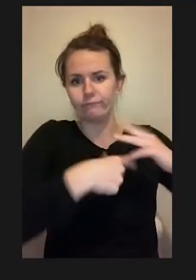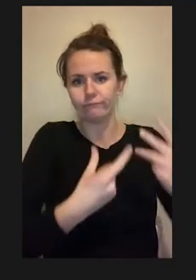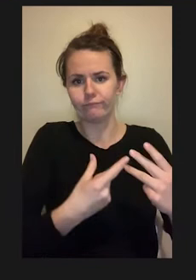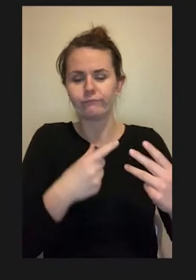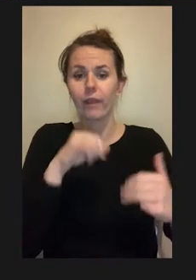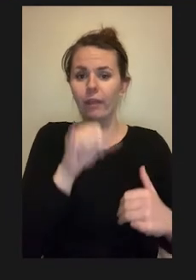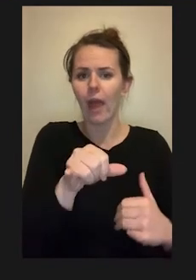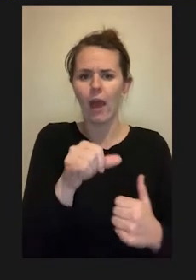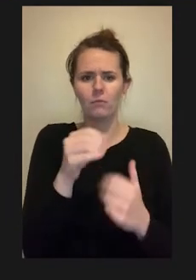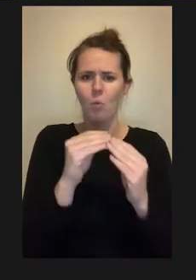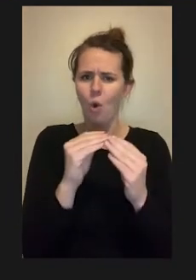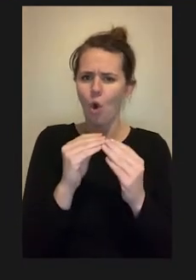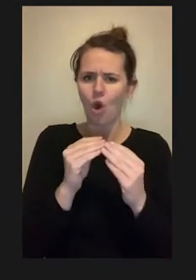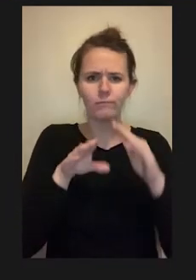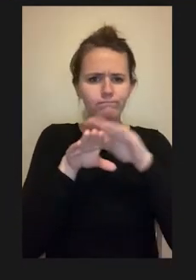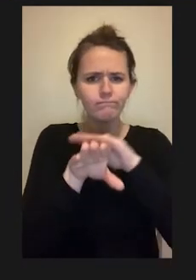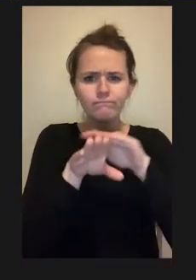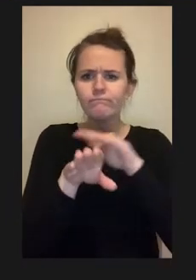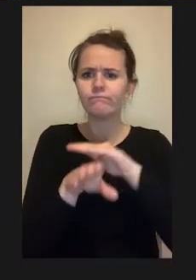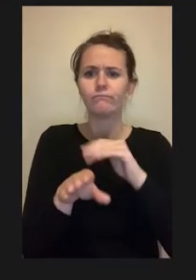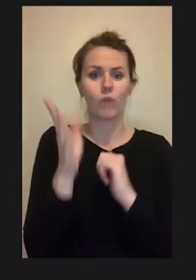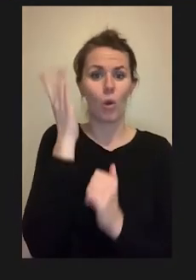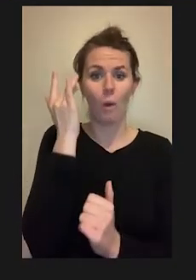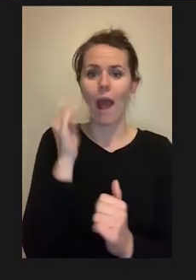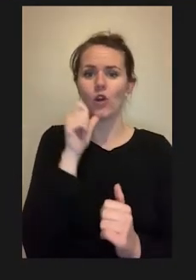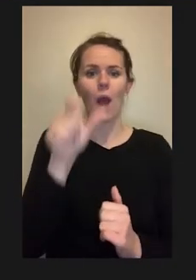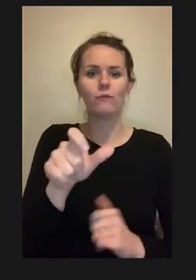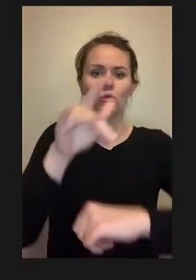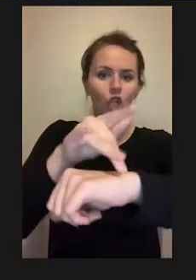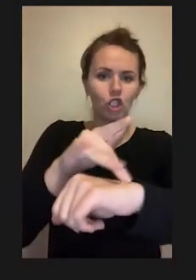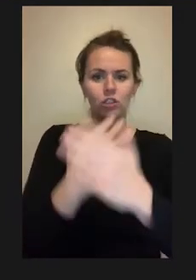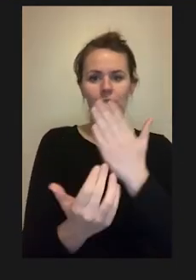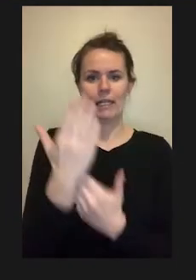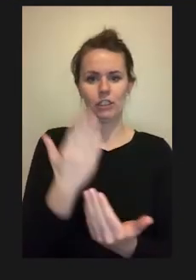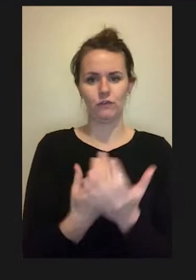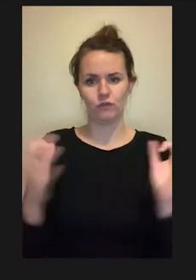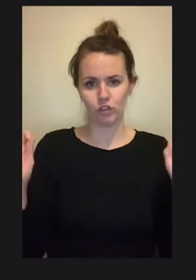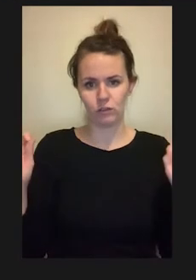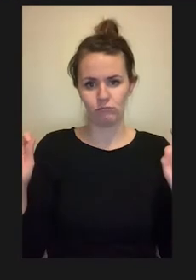This allows it to be very accessible because it's hands-free and does not require